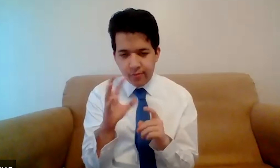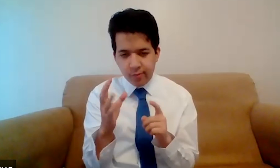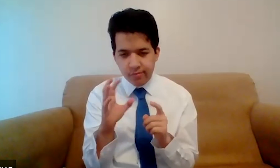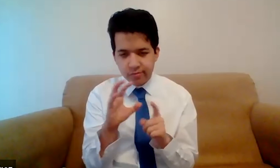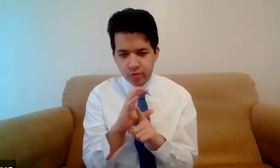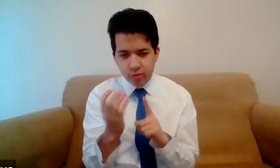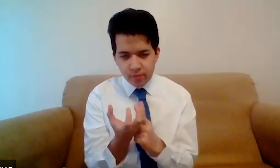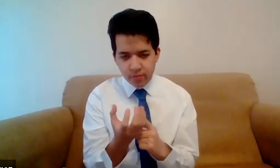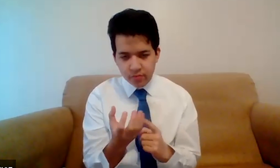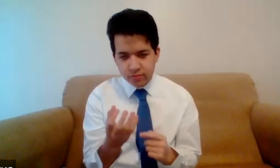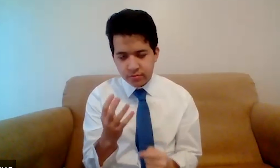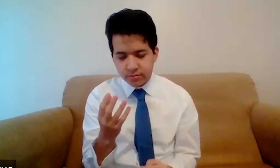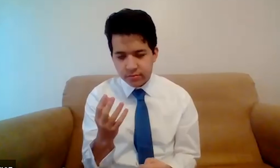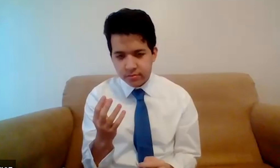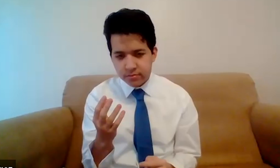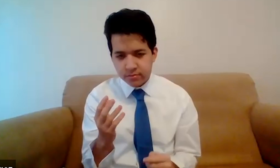TO THE DEAF COMMUNITY.